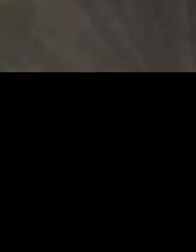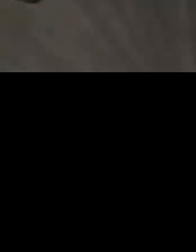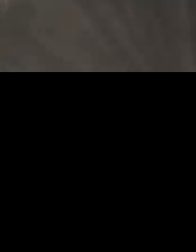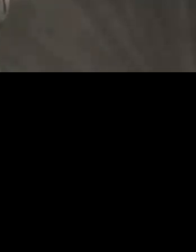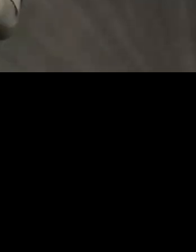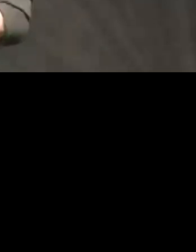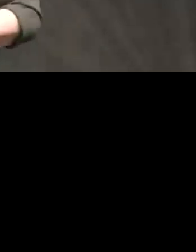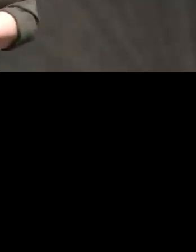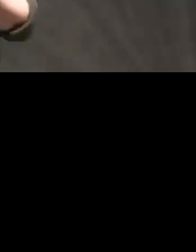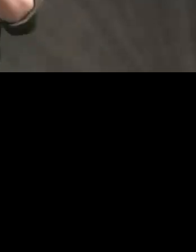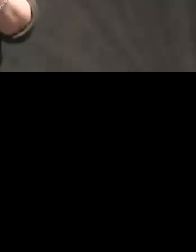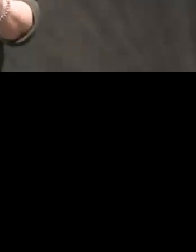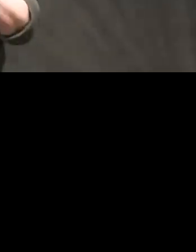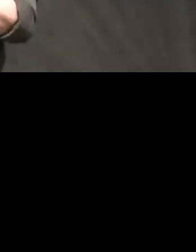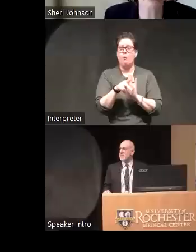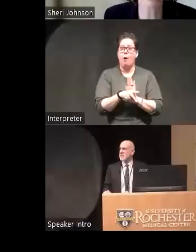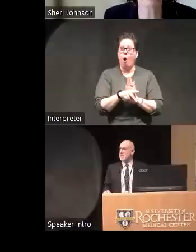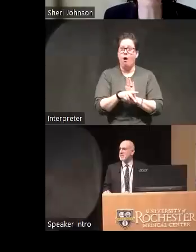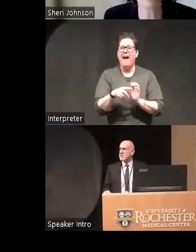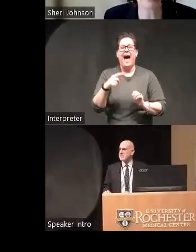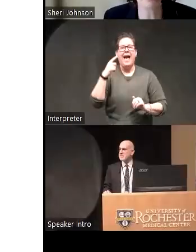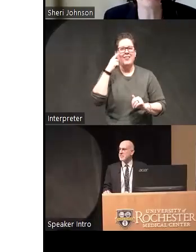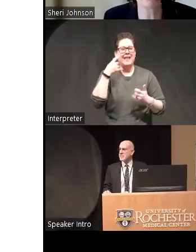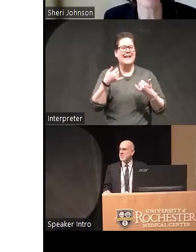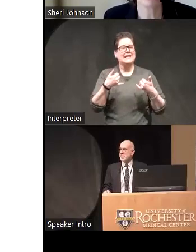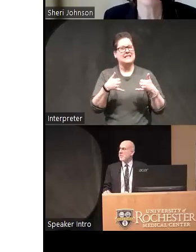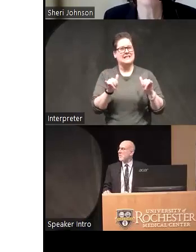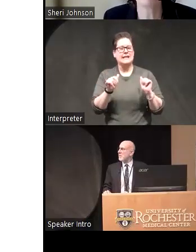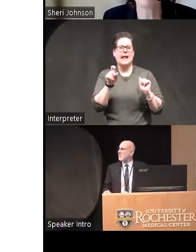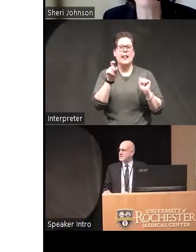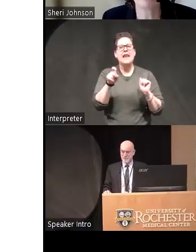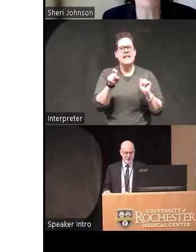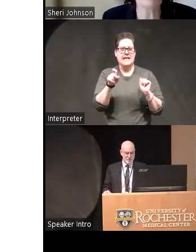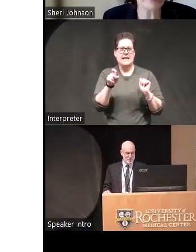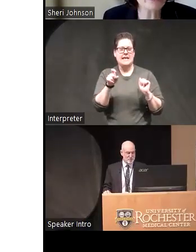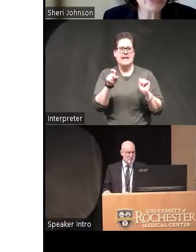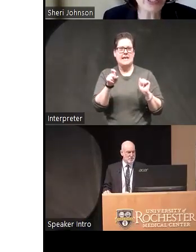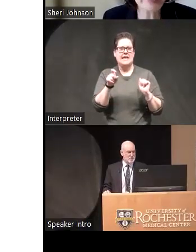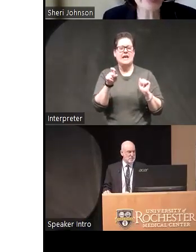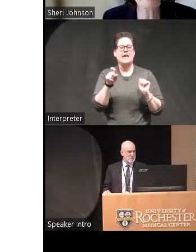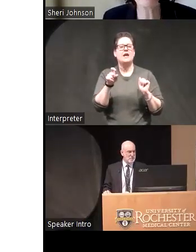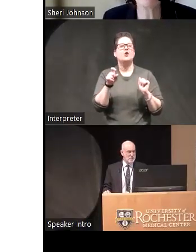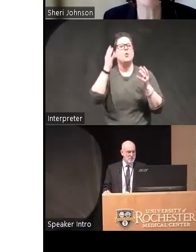in trying that out um I think it still needs to be thought about in a research context rather